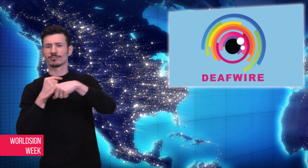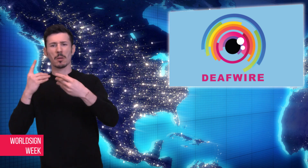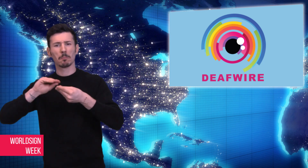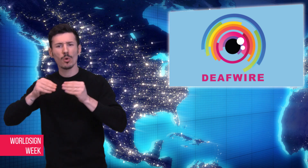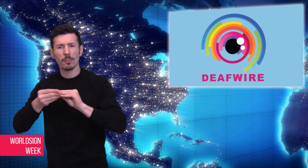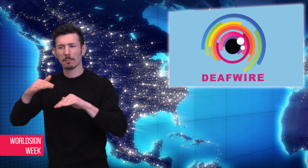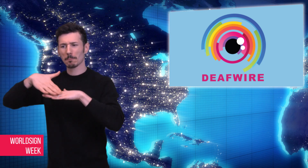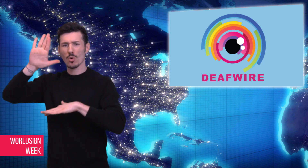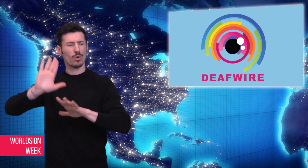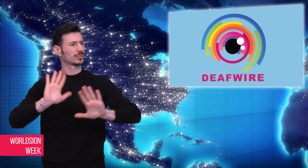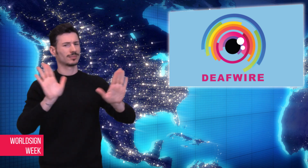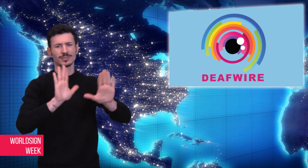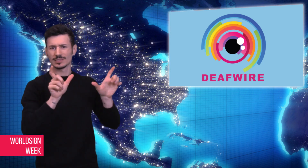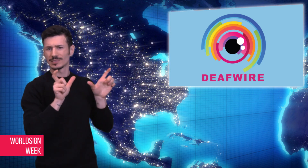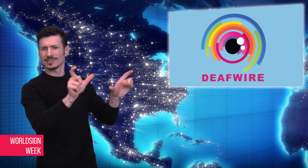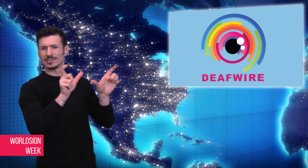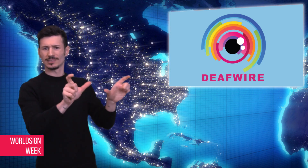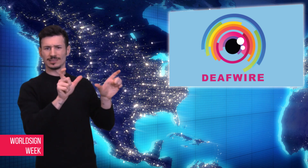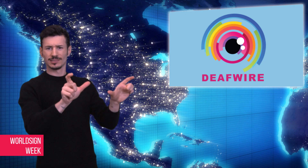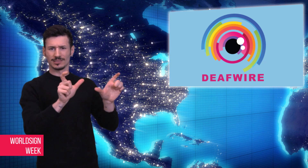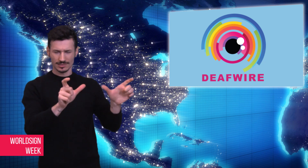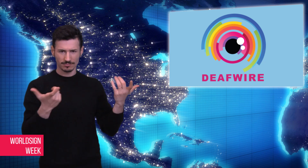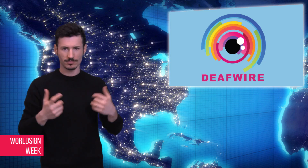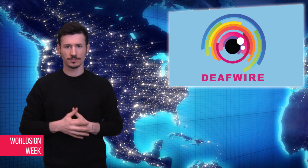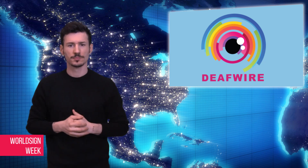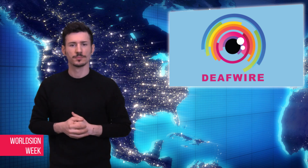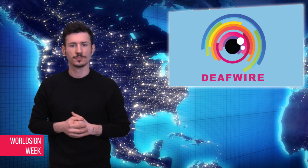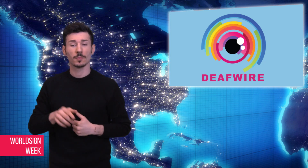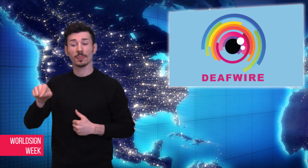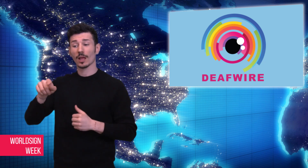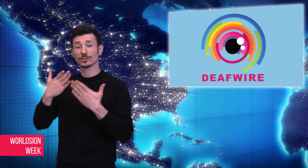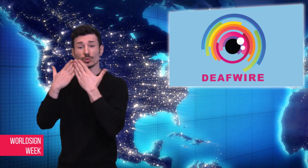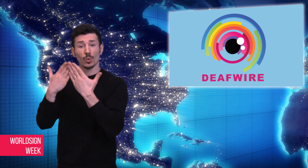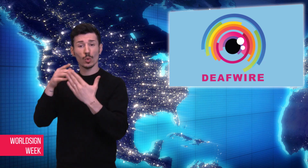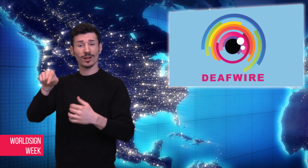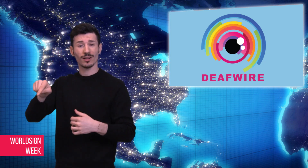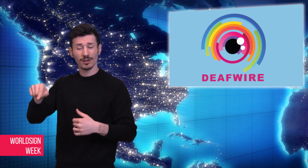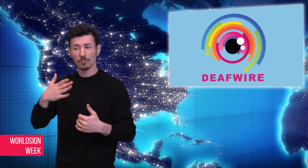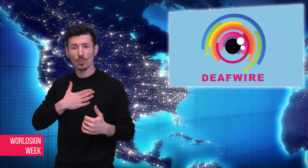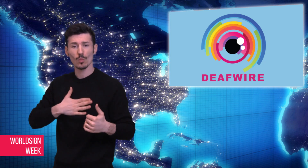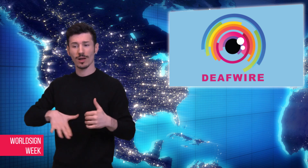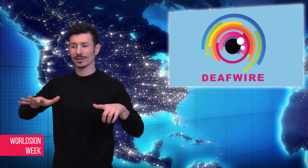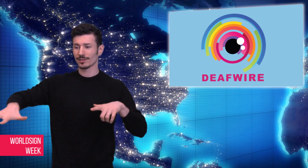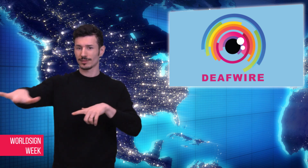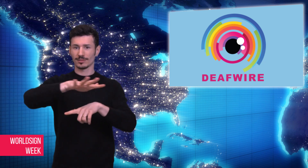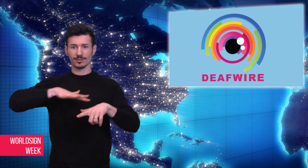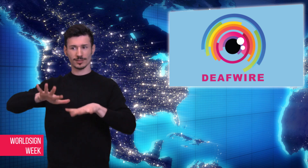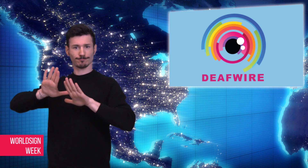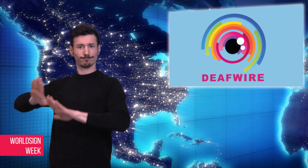signs and urged the state government not to cause their